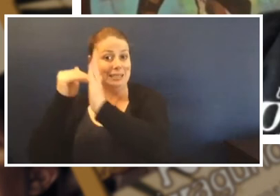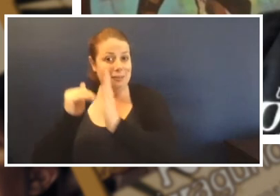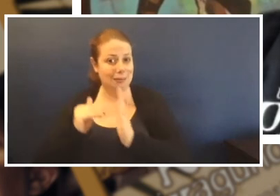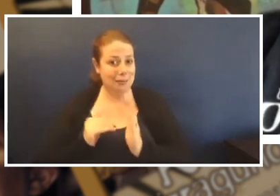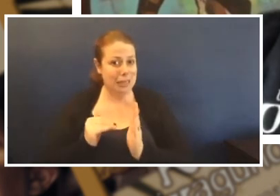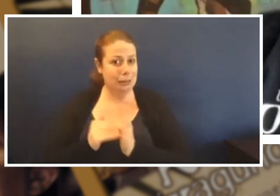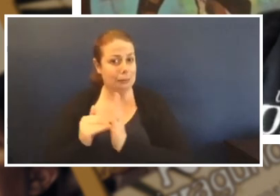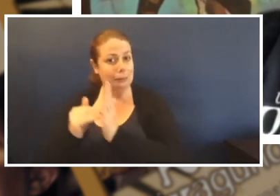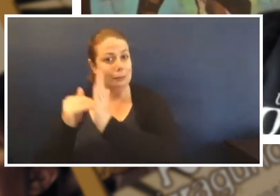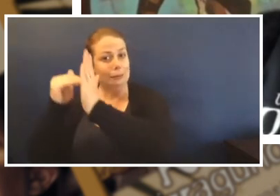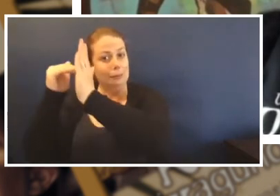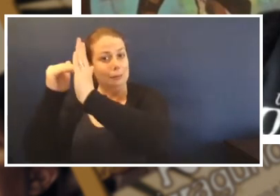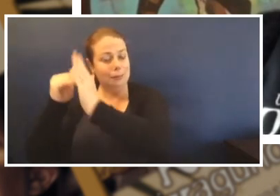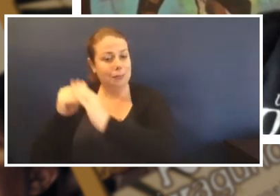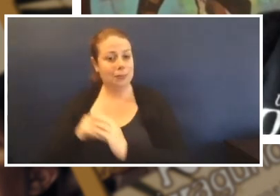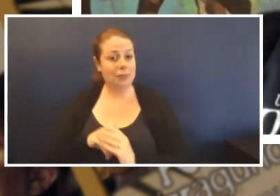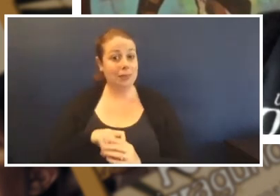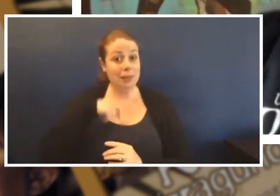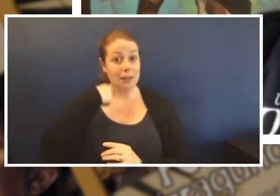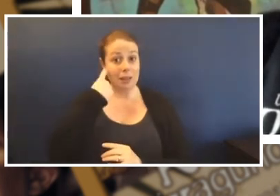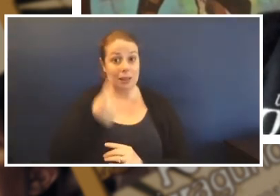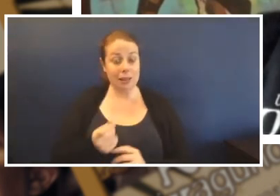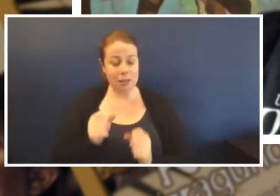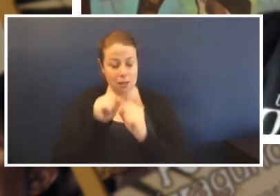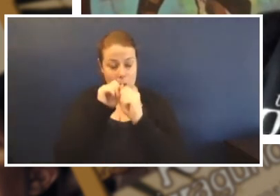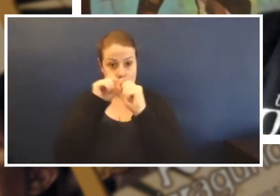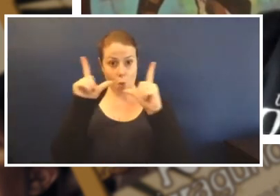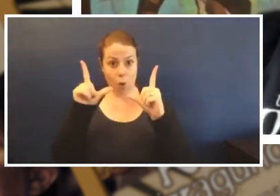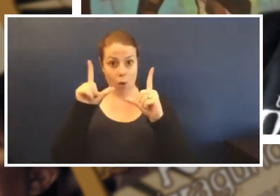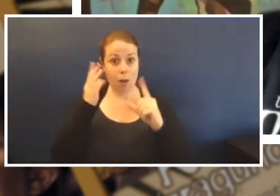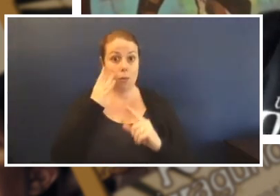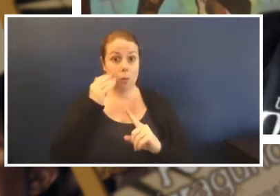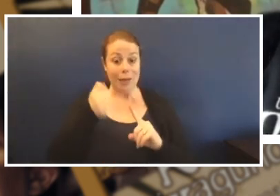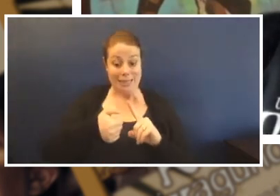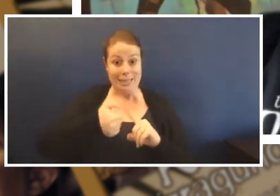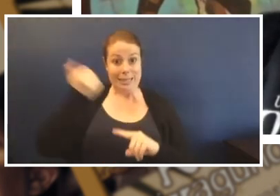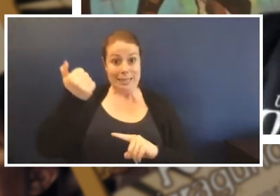and she woke up next day at six o'clock in the morning